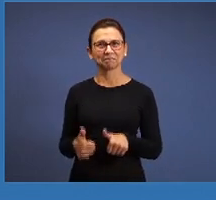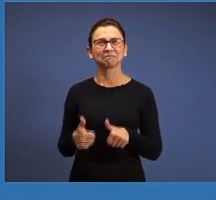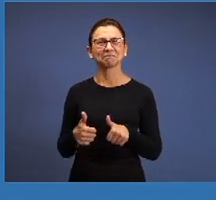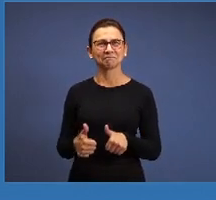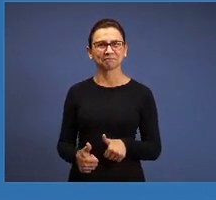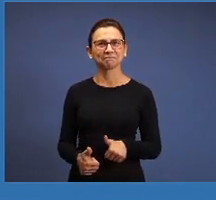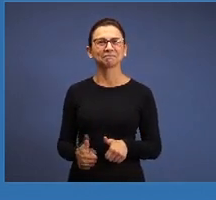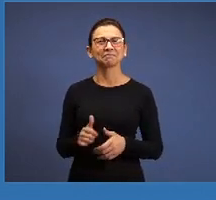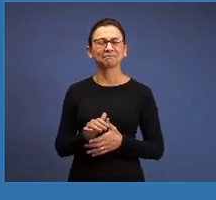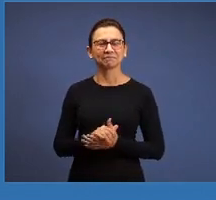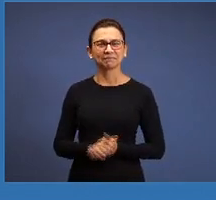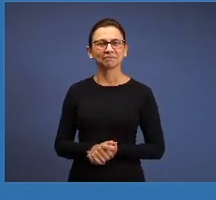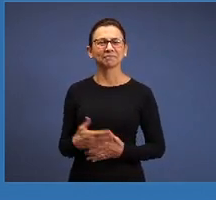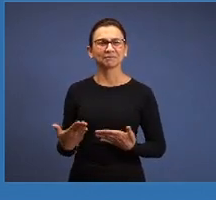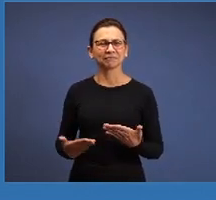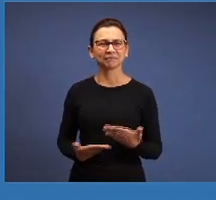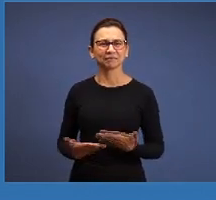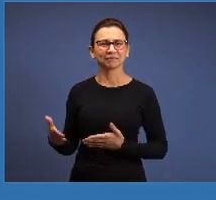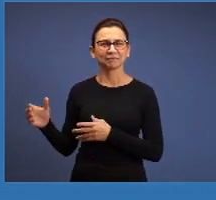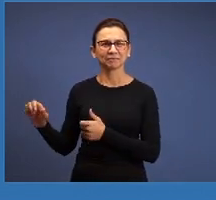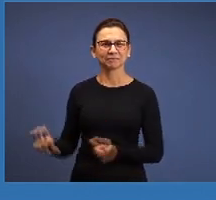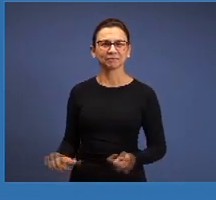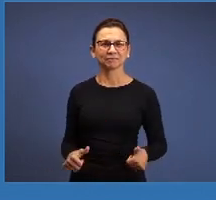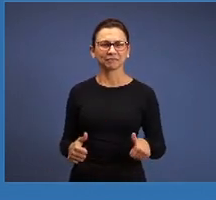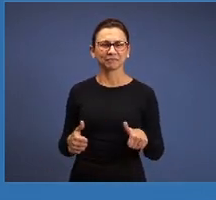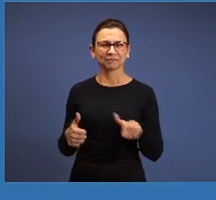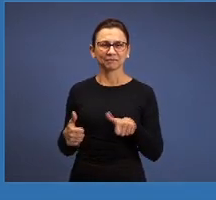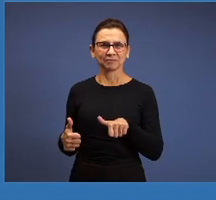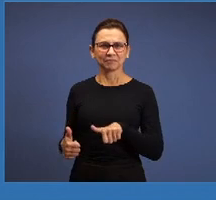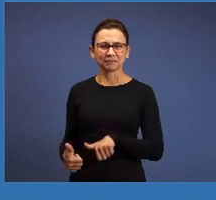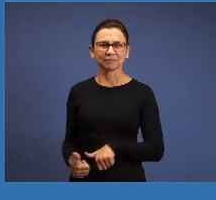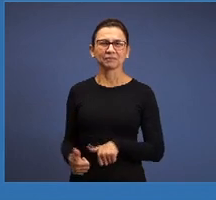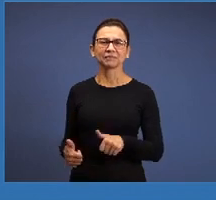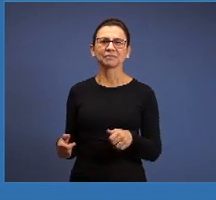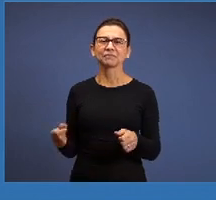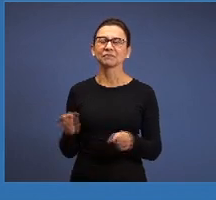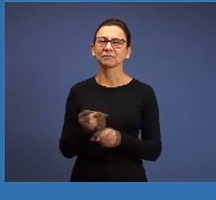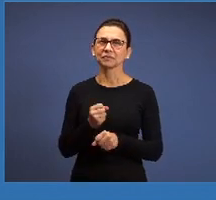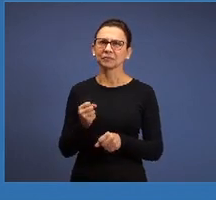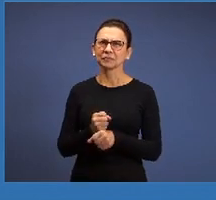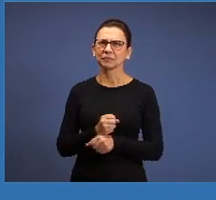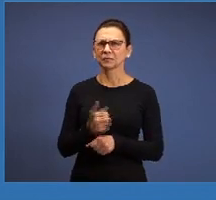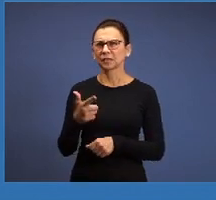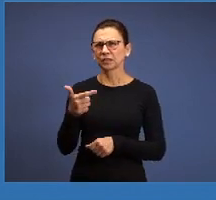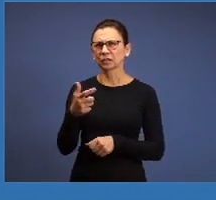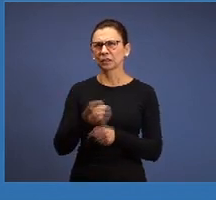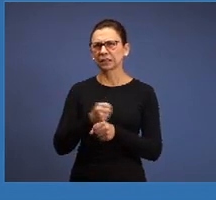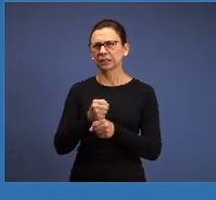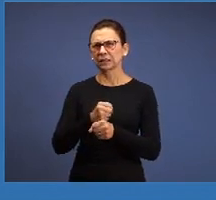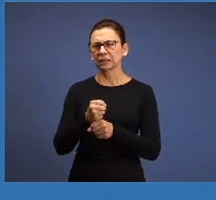baptized and a work is already established on that country for 12 years and our brethren